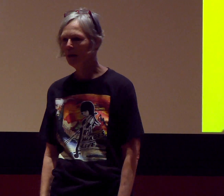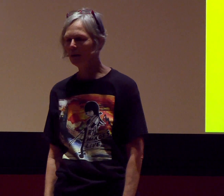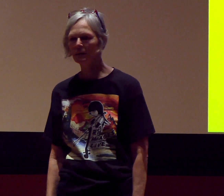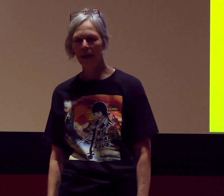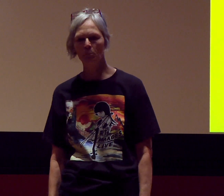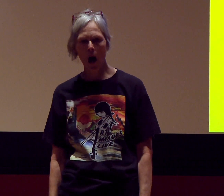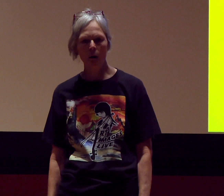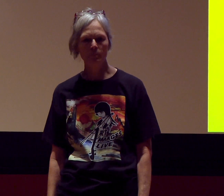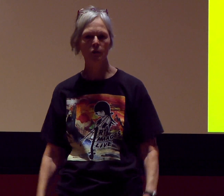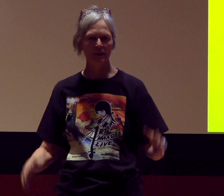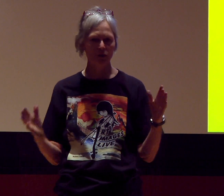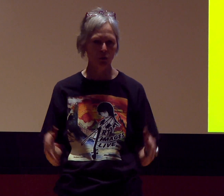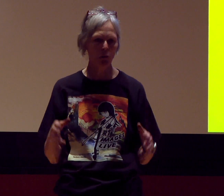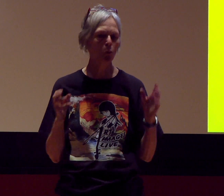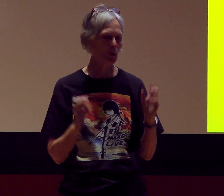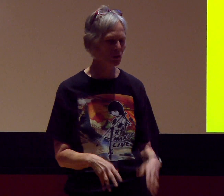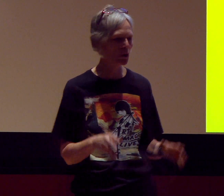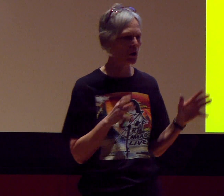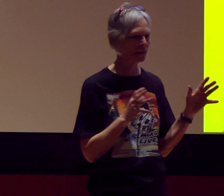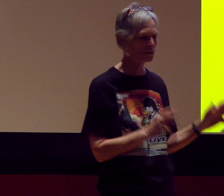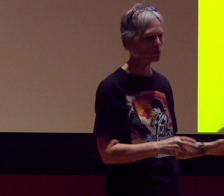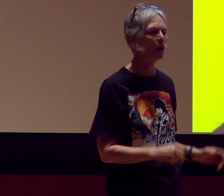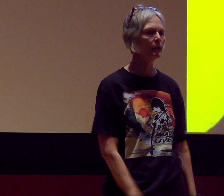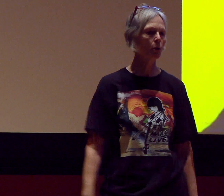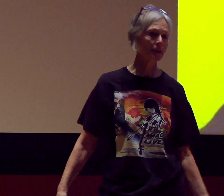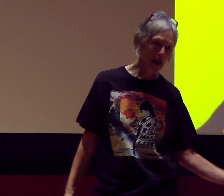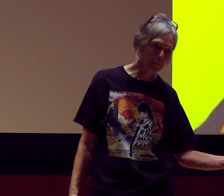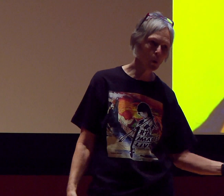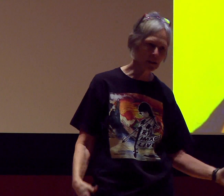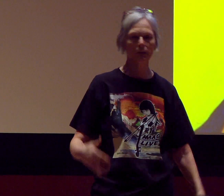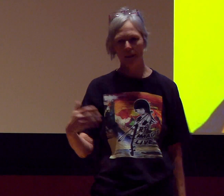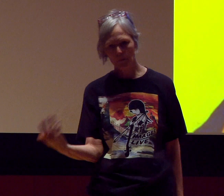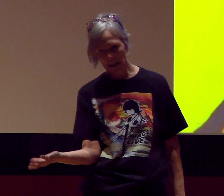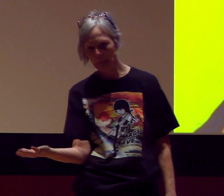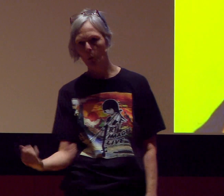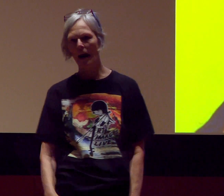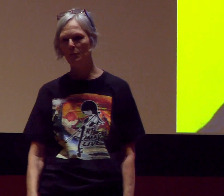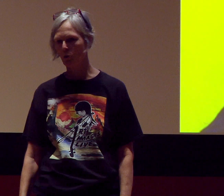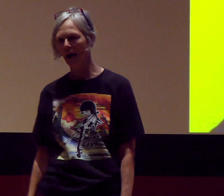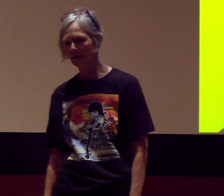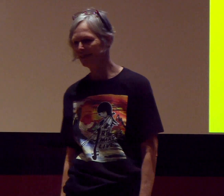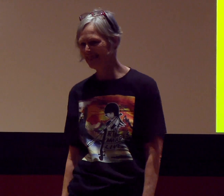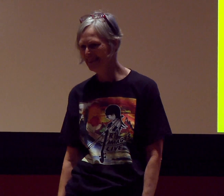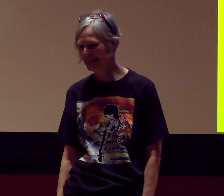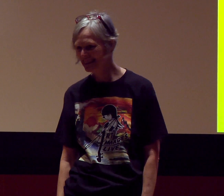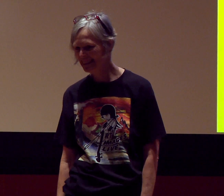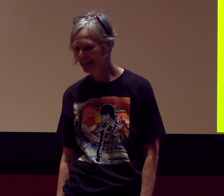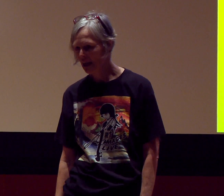and he said, “Mom, just do what you know how to do.” And at that point, they became more abstract.